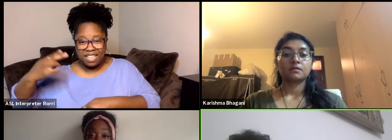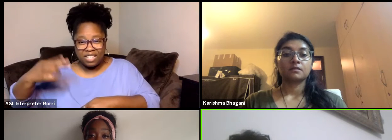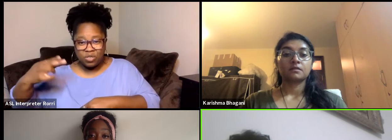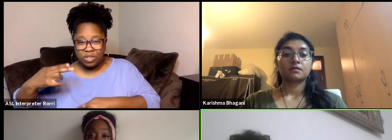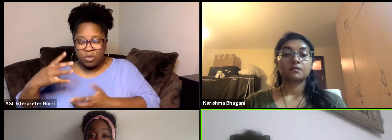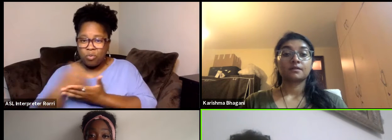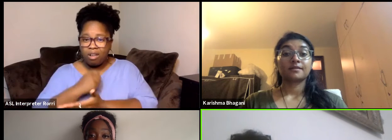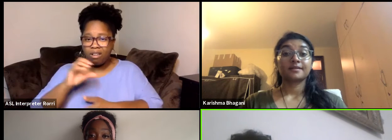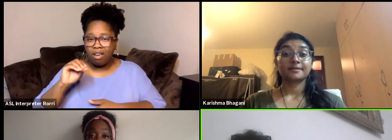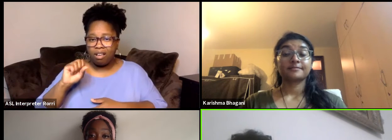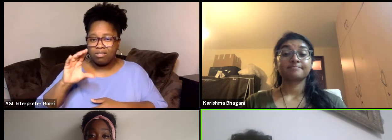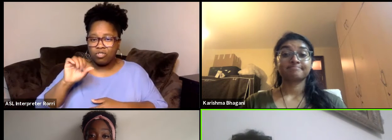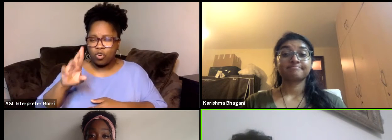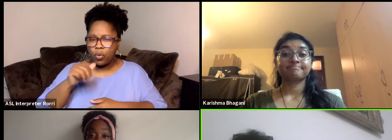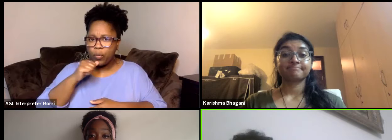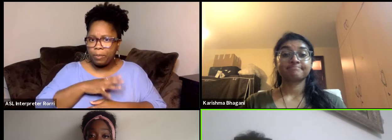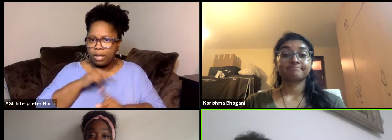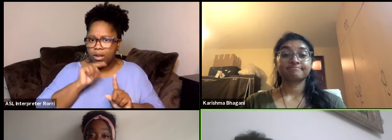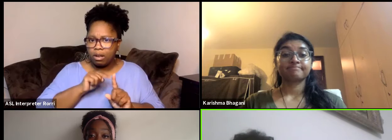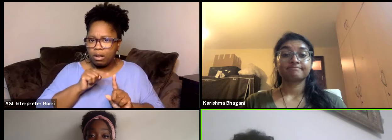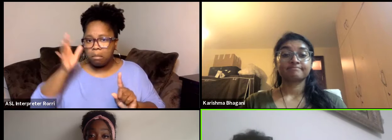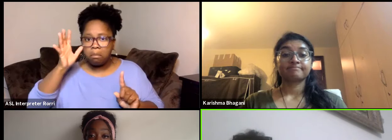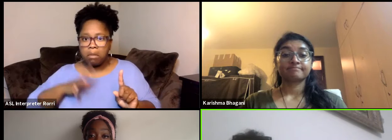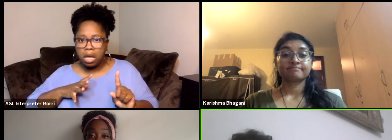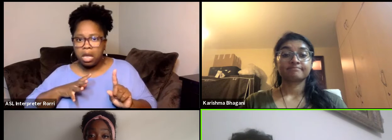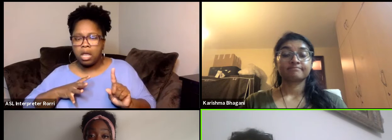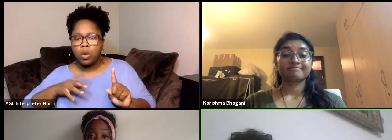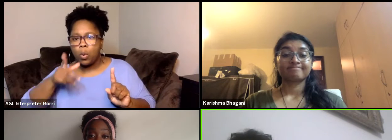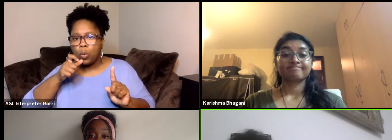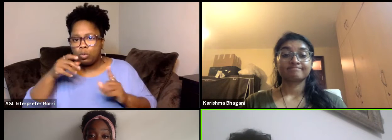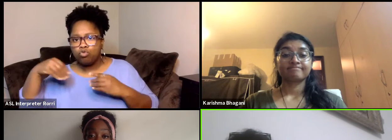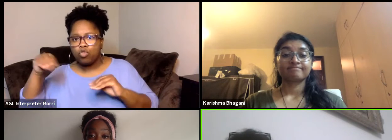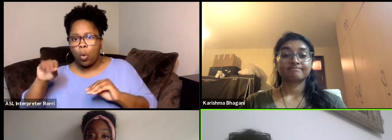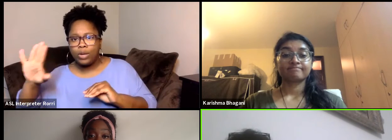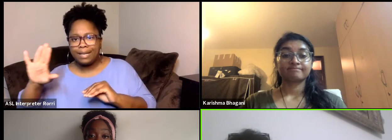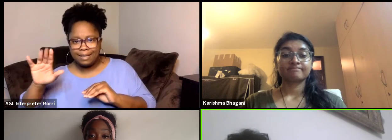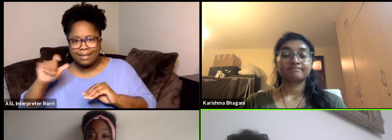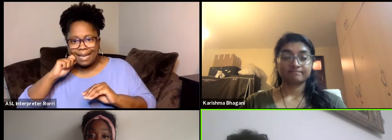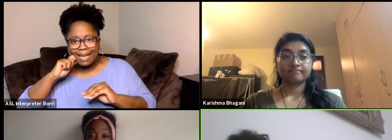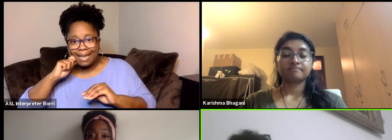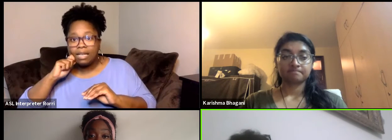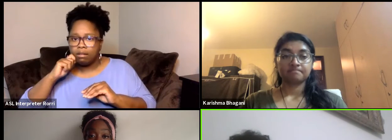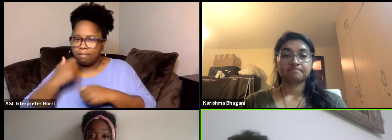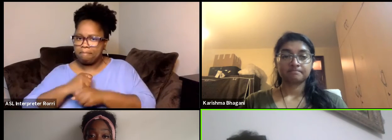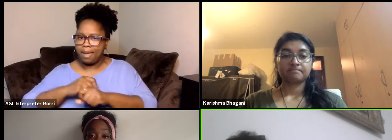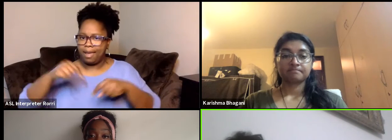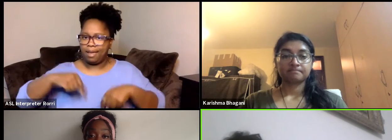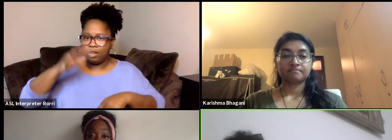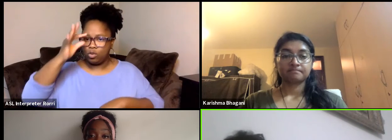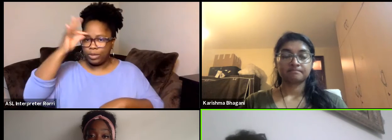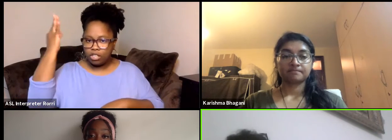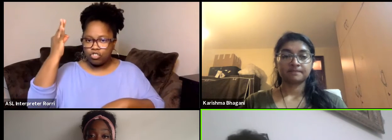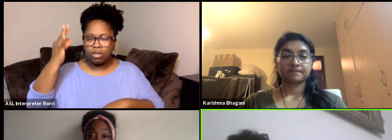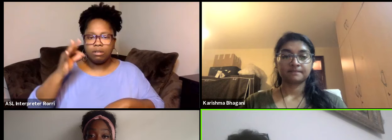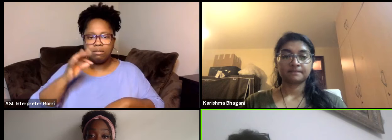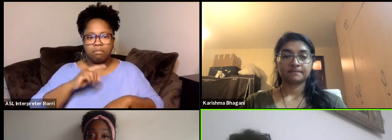Which was a nominee, the men who sold his skin is a Tunisian film but the noise that was done